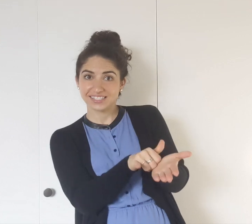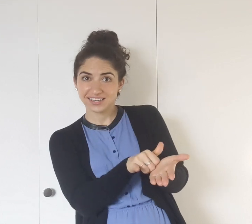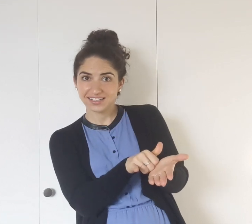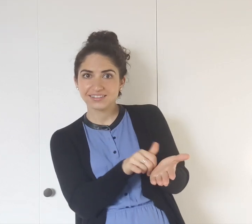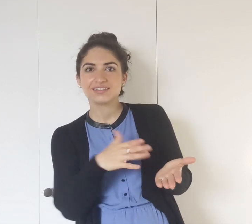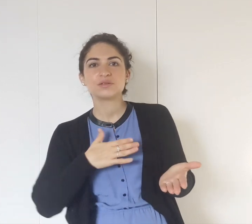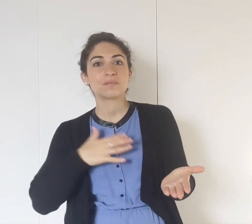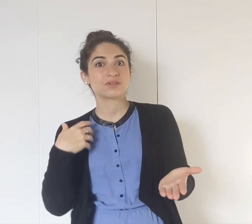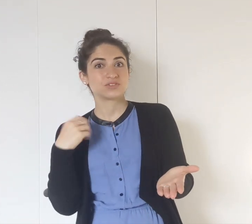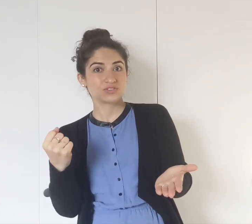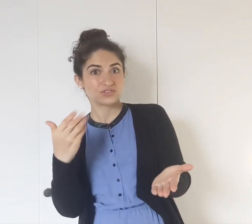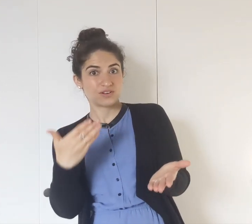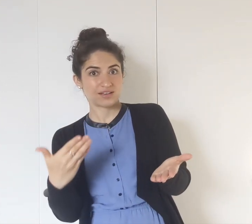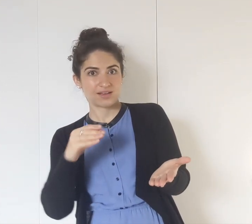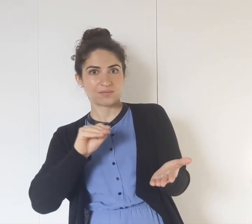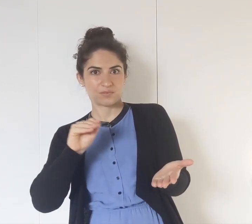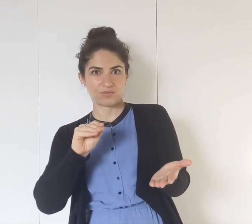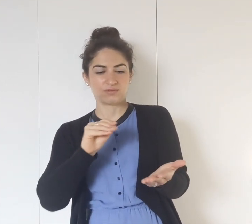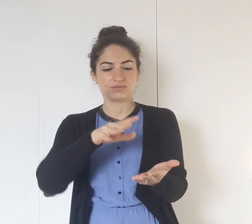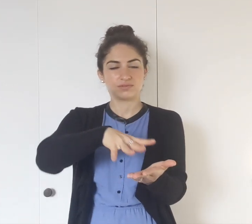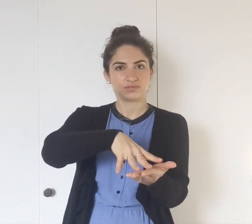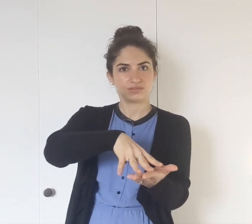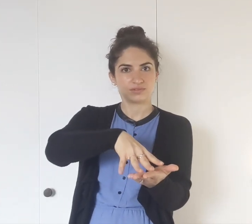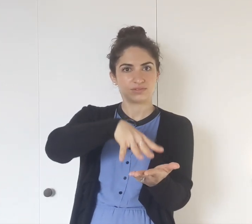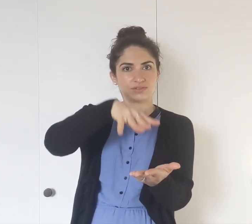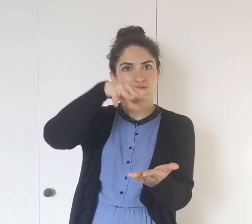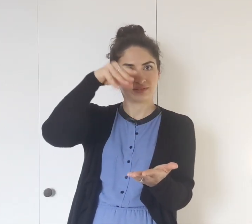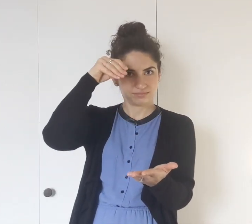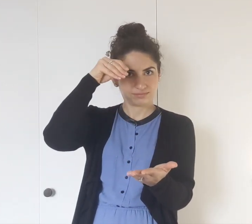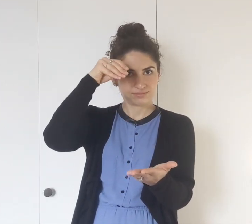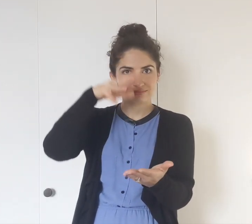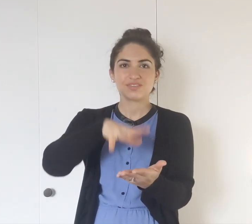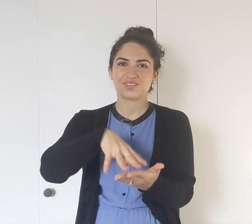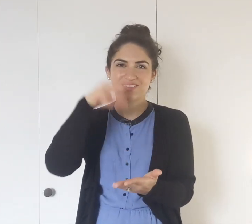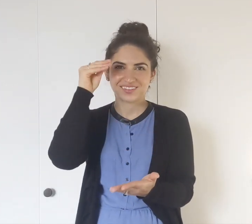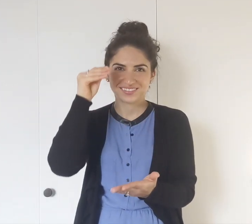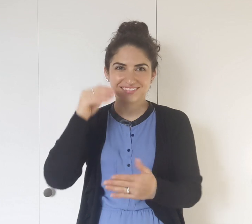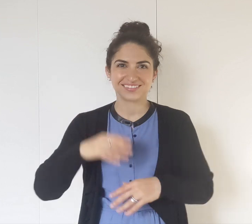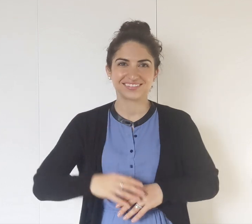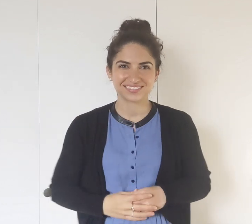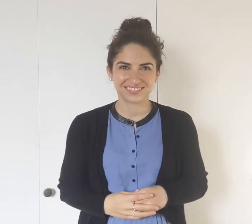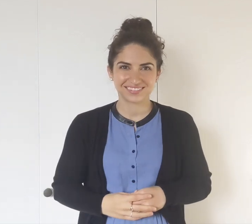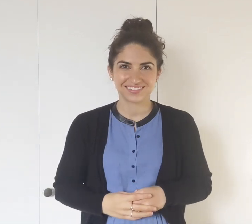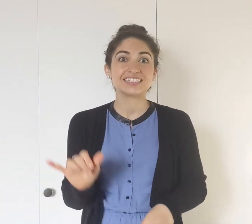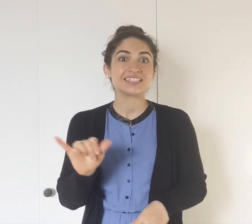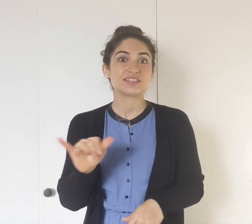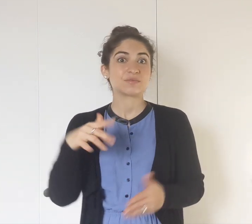My left hand stays, and my dominant hand moves. LEARN.